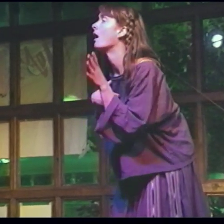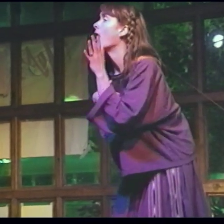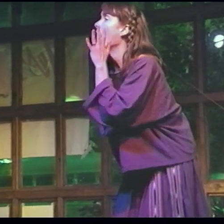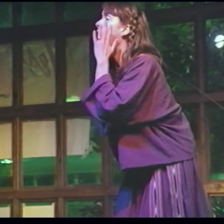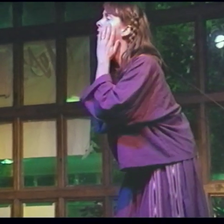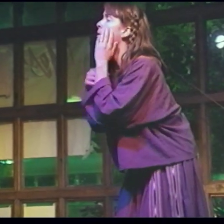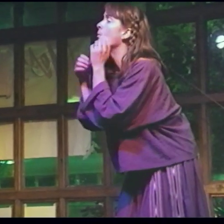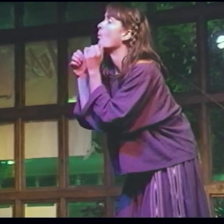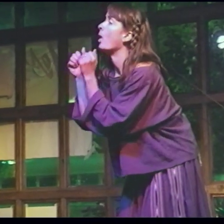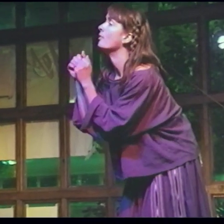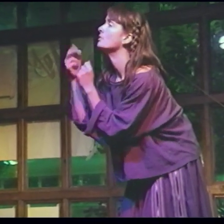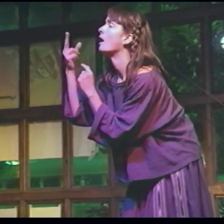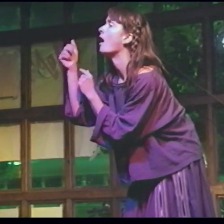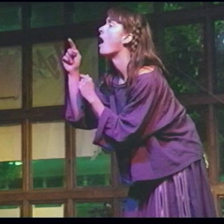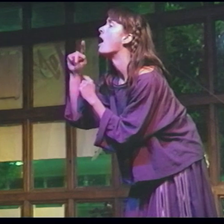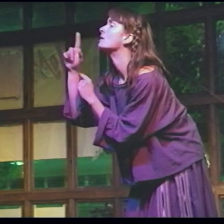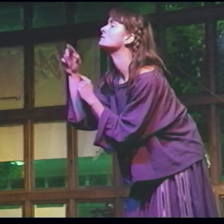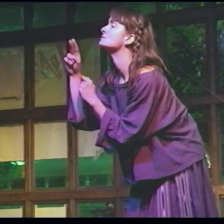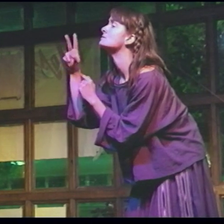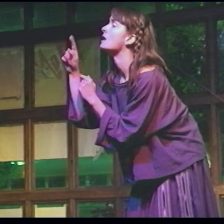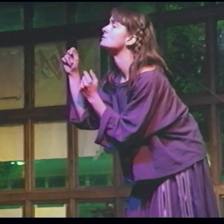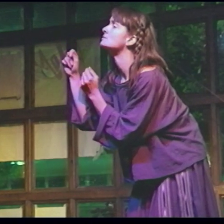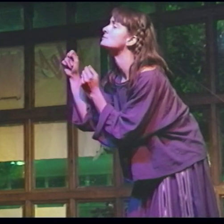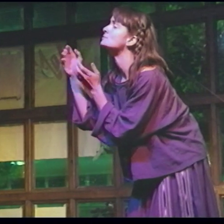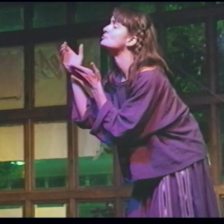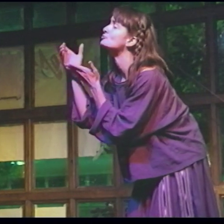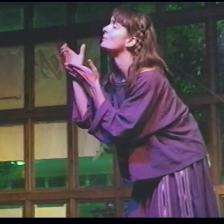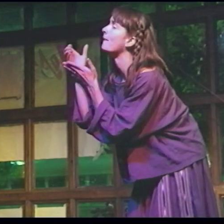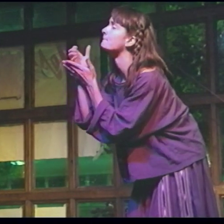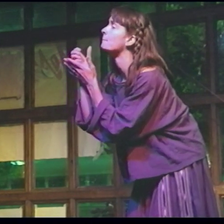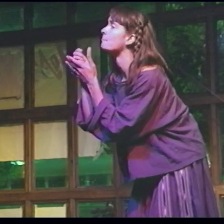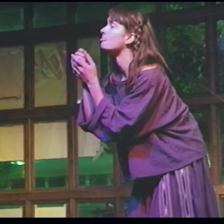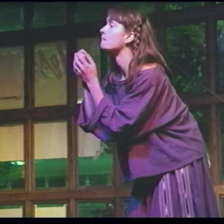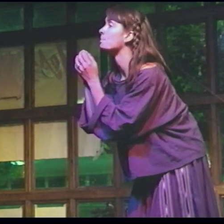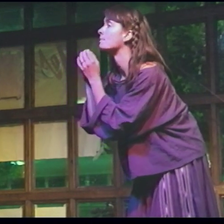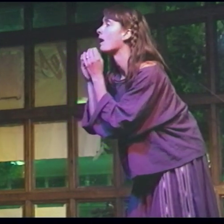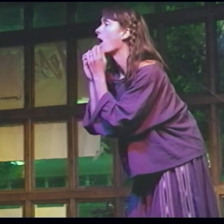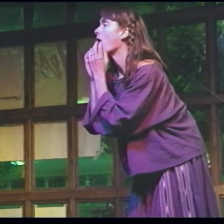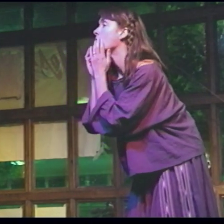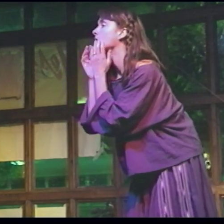Swiss chocolate with hazelnut cream filling!